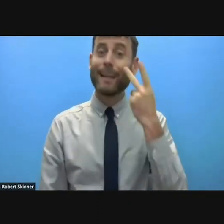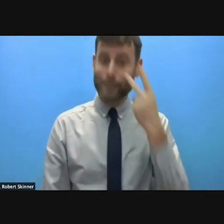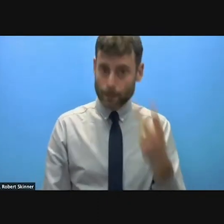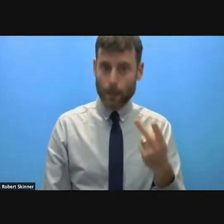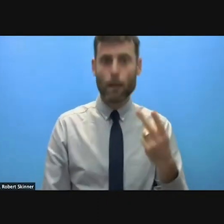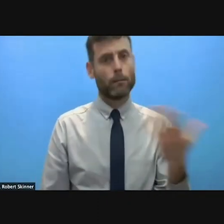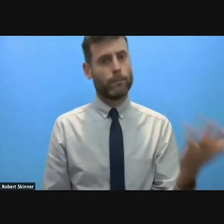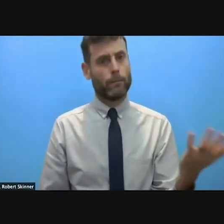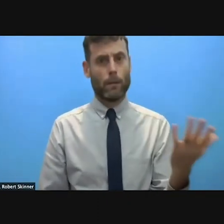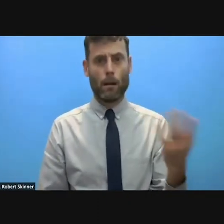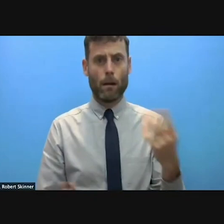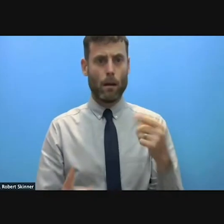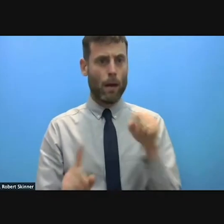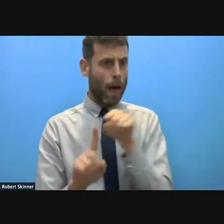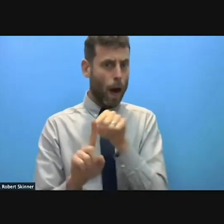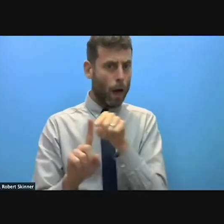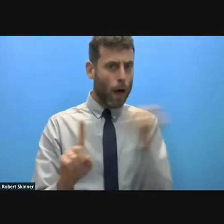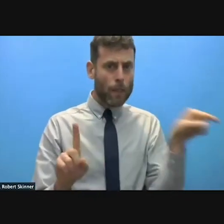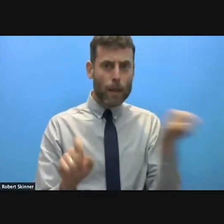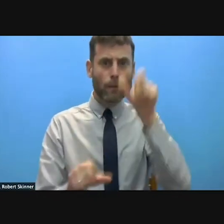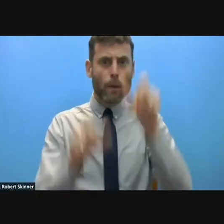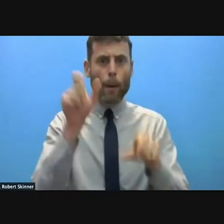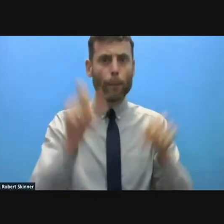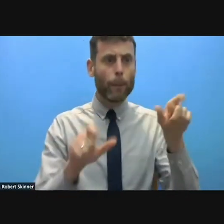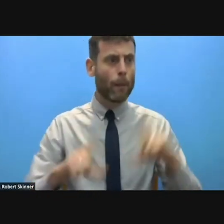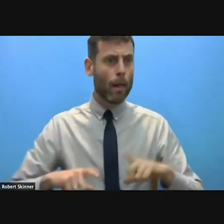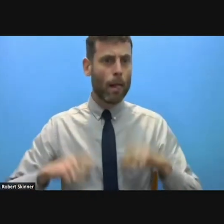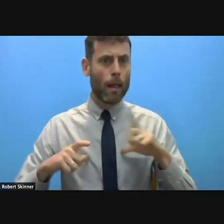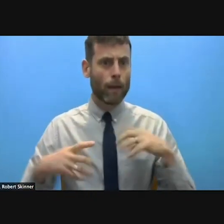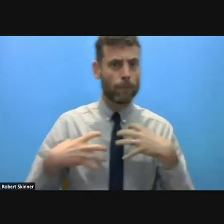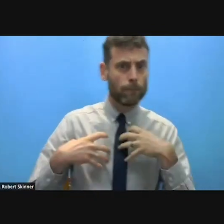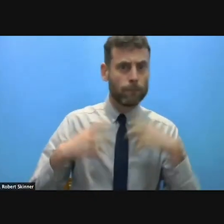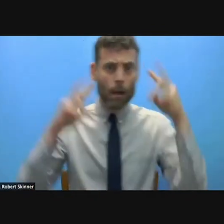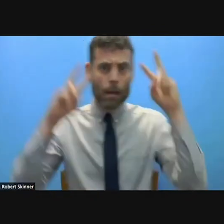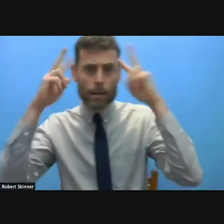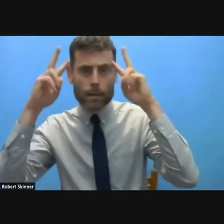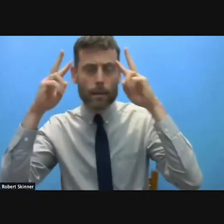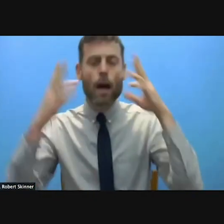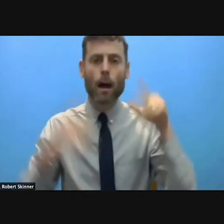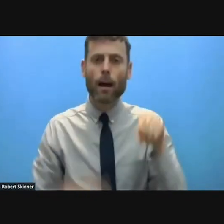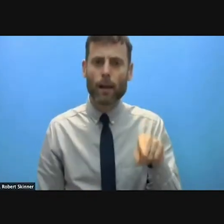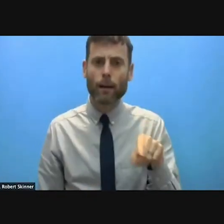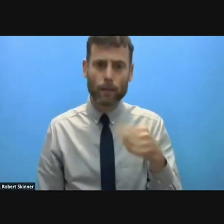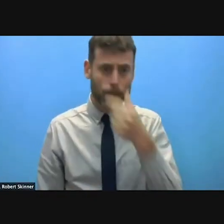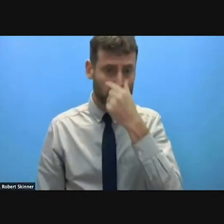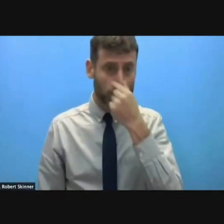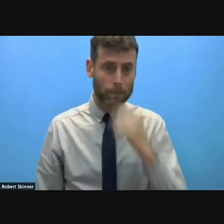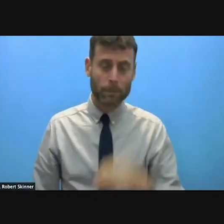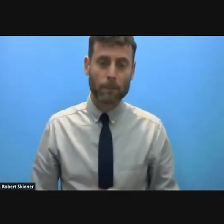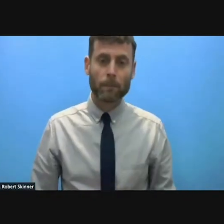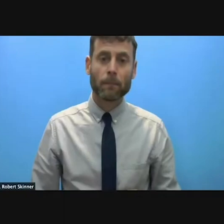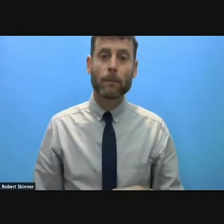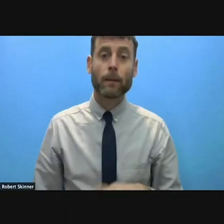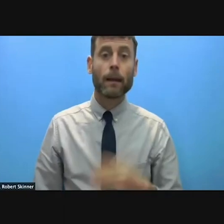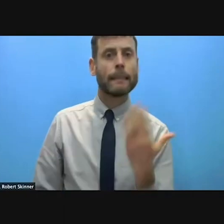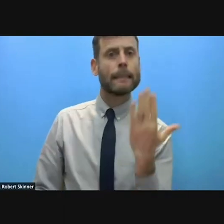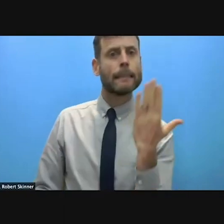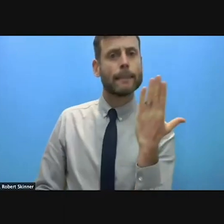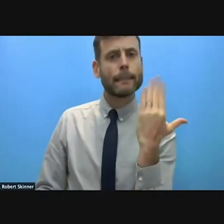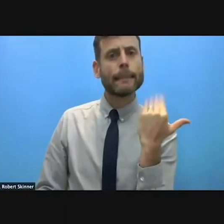threaten half of the population of a whole country. We have in recent days the northern